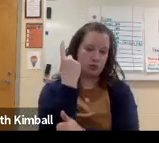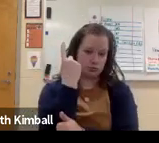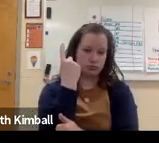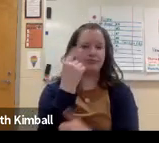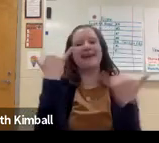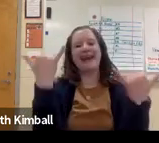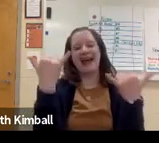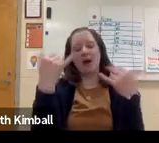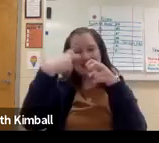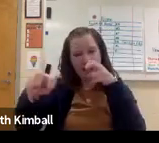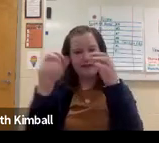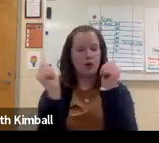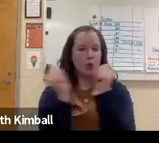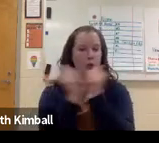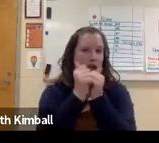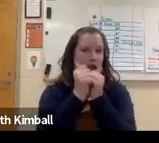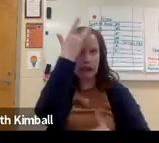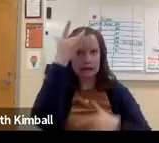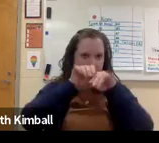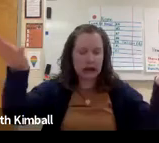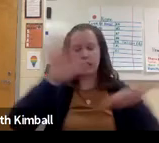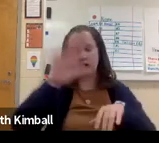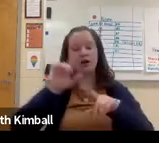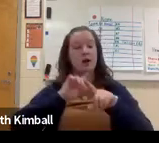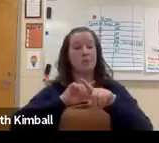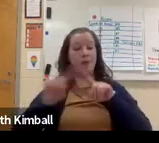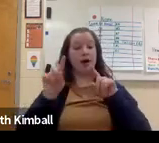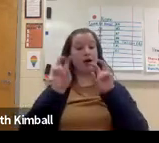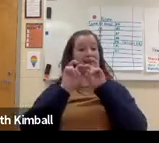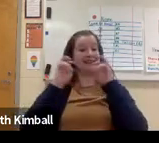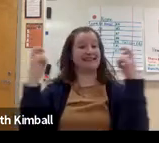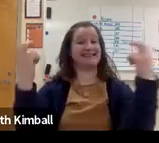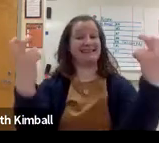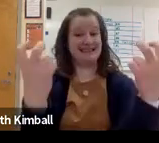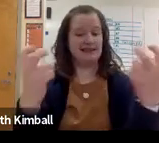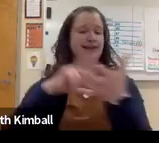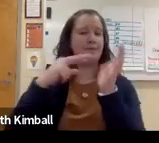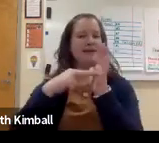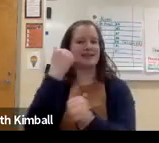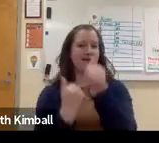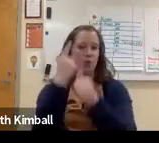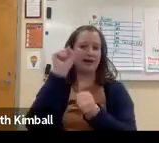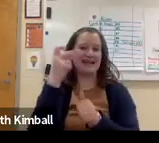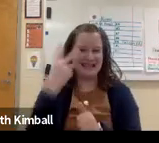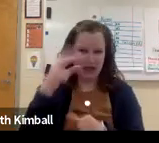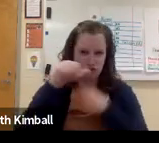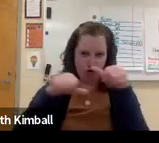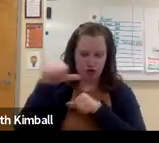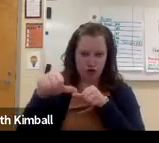Of course, once the pandemic has ended, we'll be able to go back to having circular or U shaped